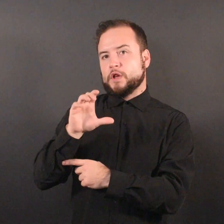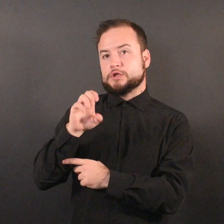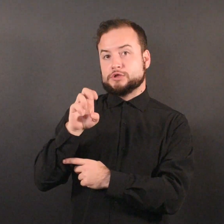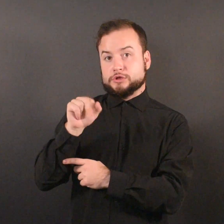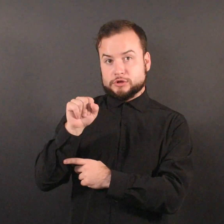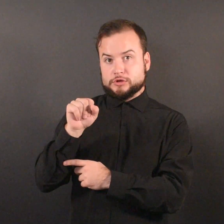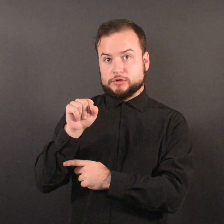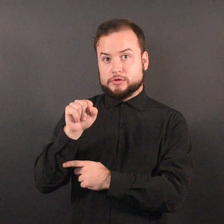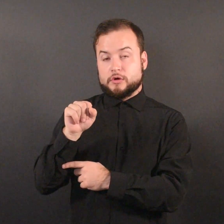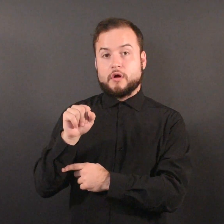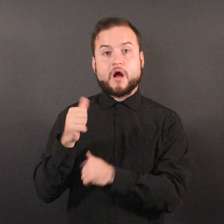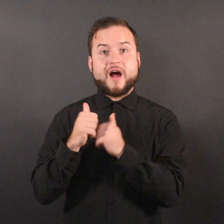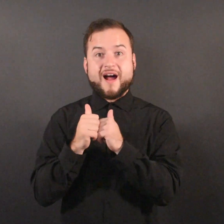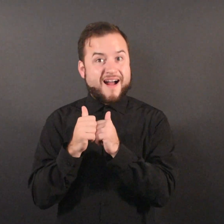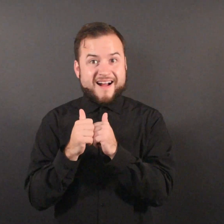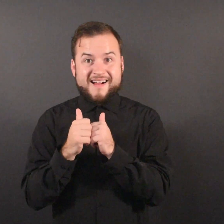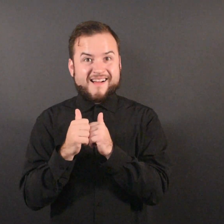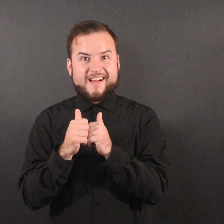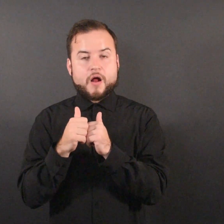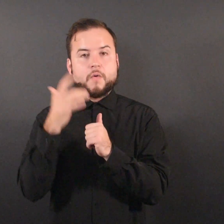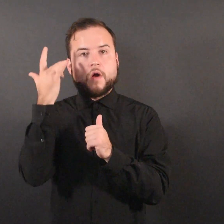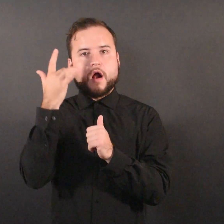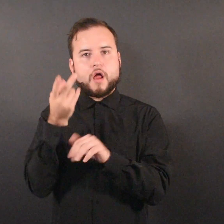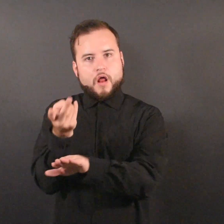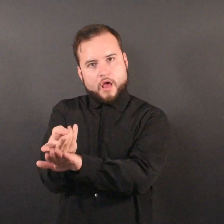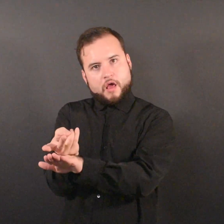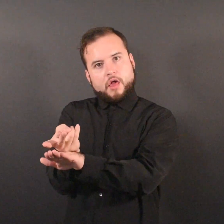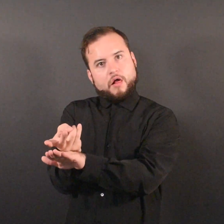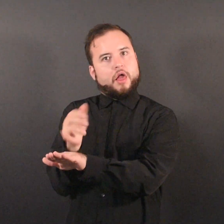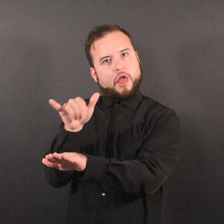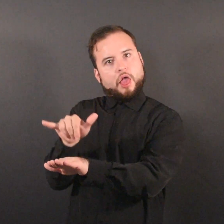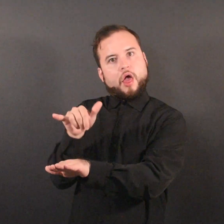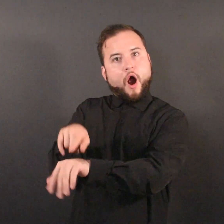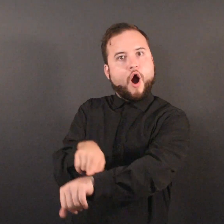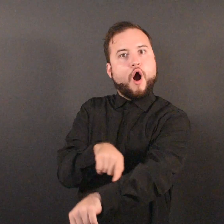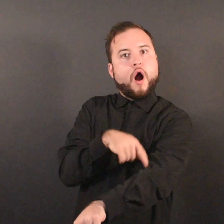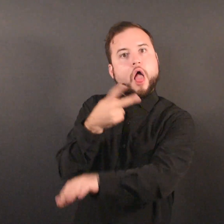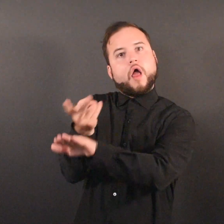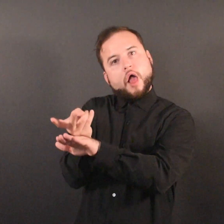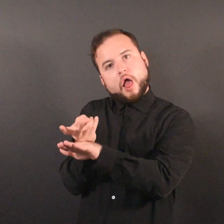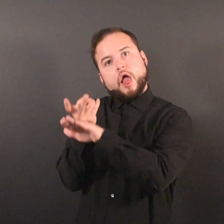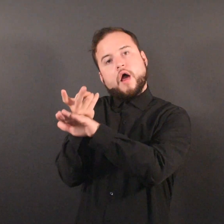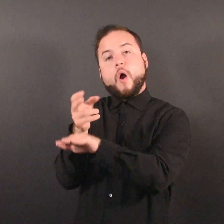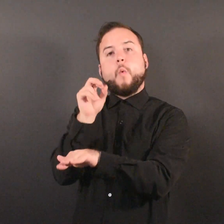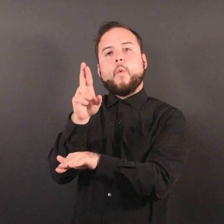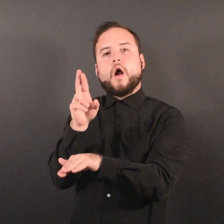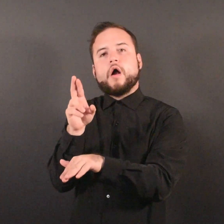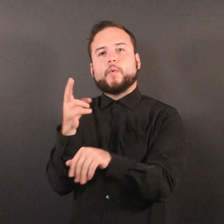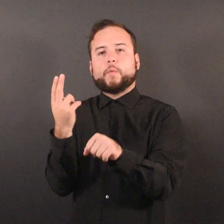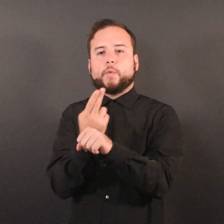by increasing the time a patient is lying down or using a medical device.